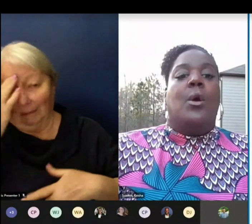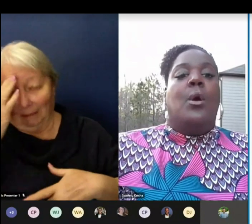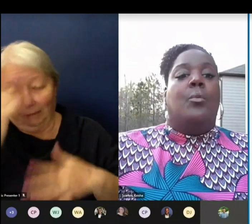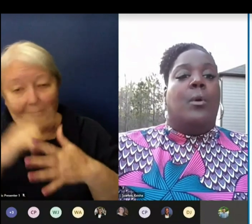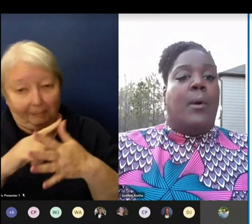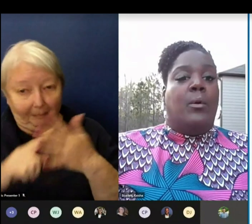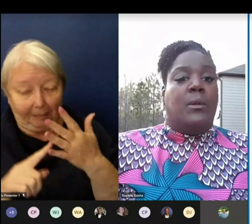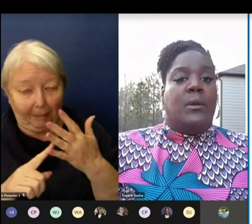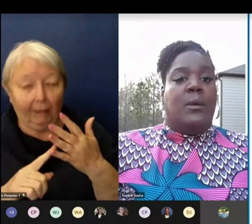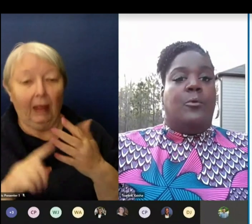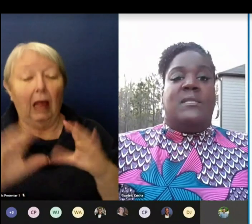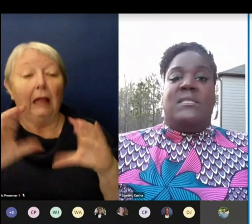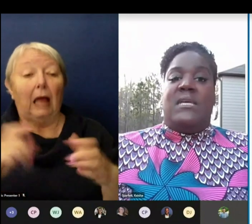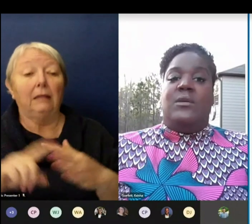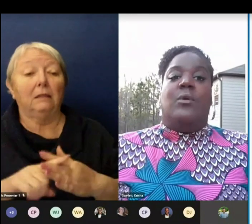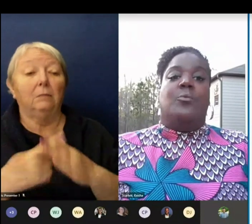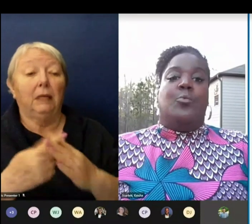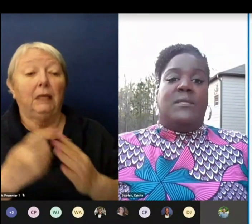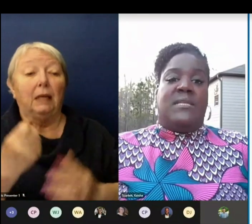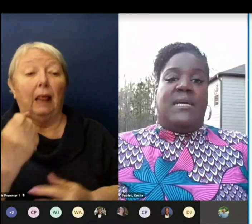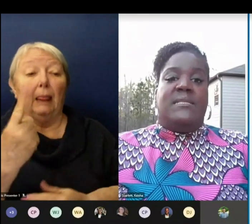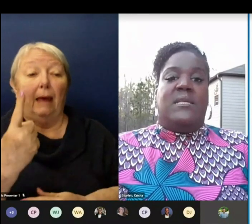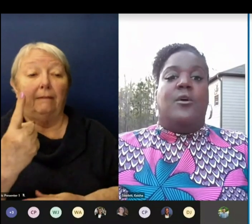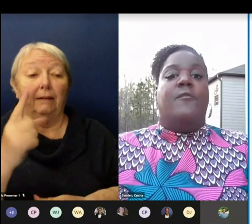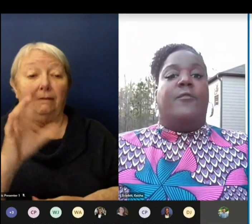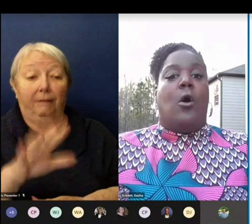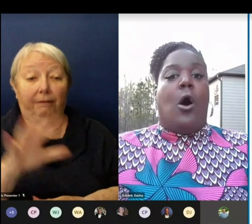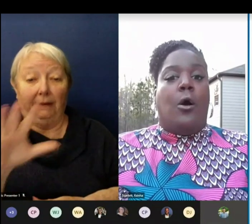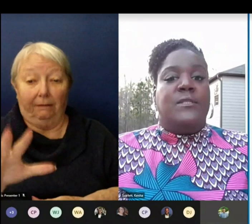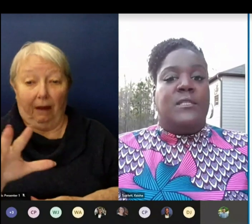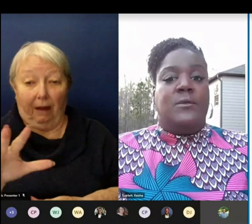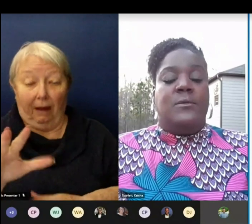Remote learning will continue on Wednesdays for all students